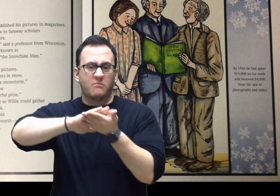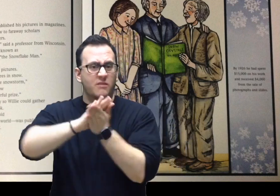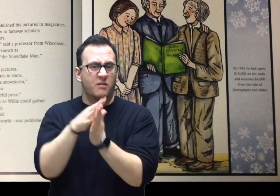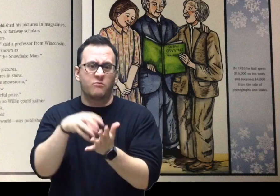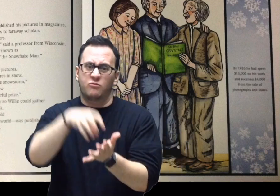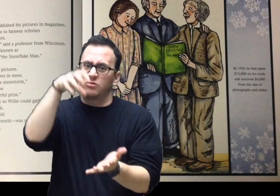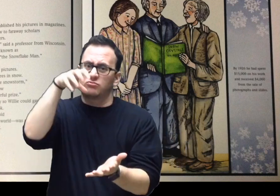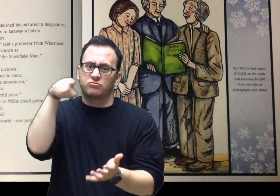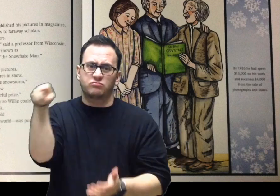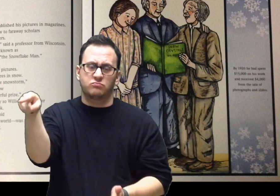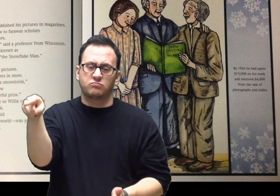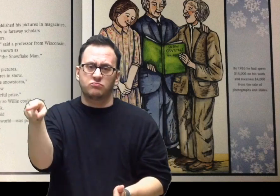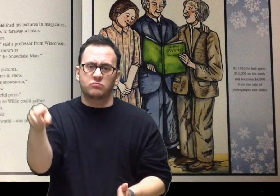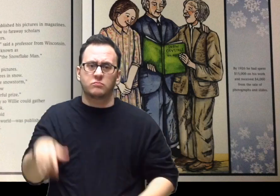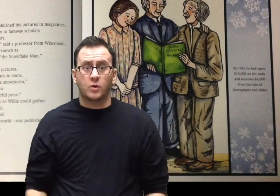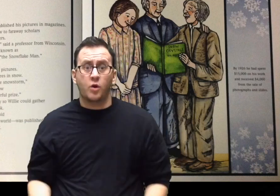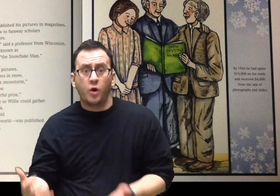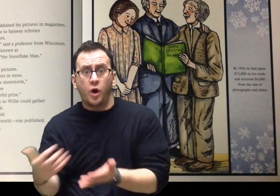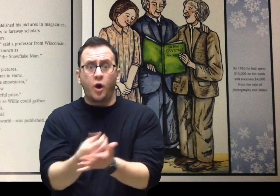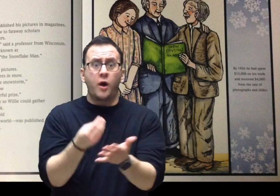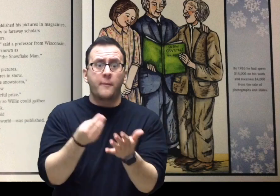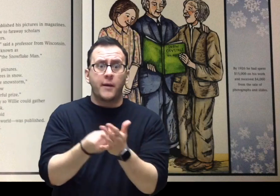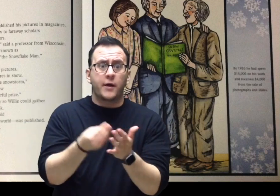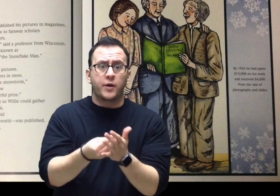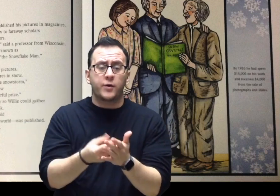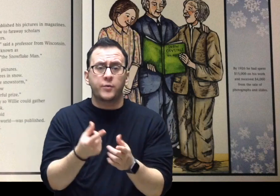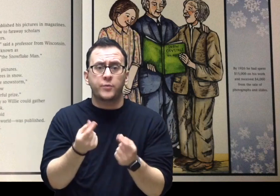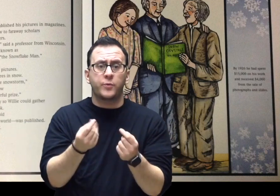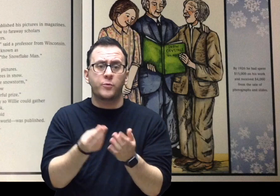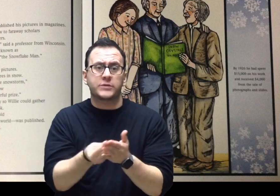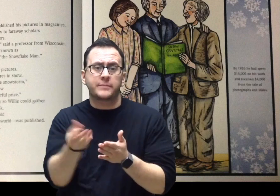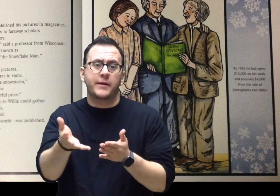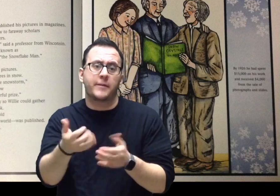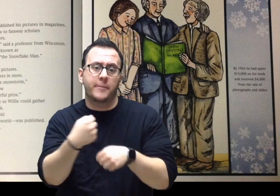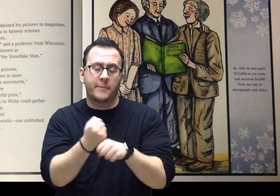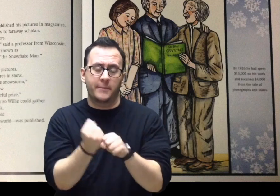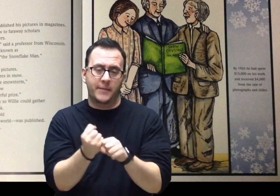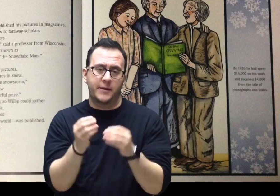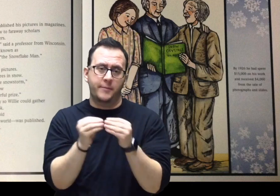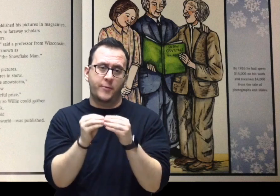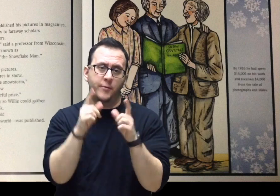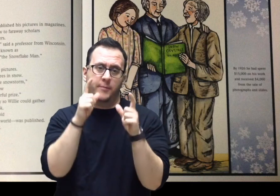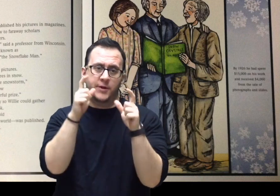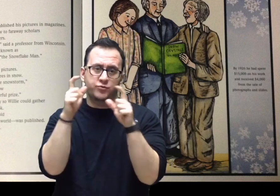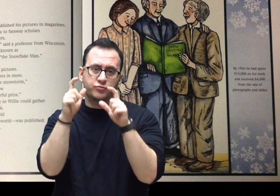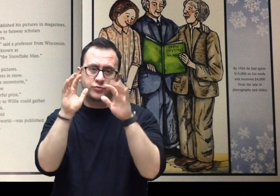“I can’t afford to miss a single snowstorm,” he told a friend. “I never know when i will find some wonderful prize.”